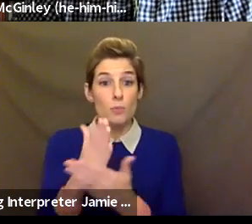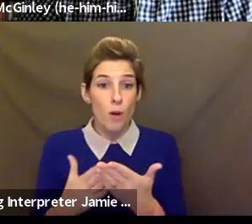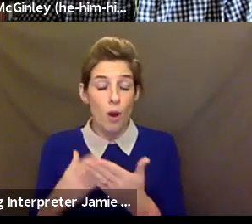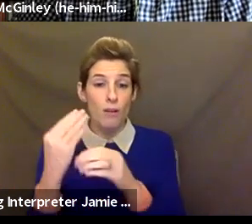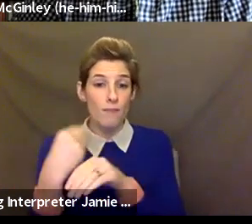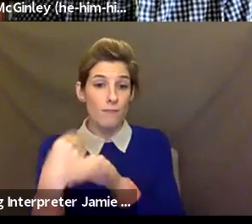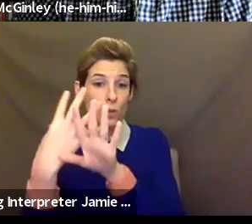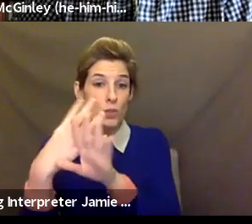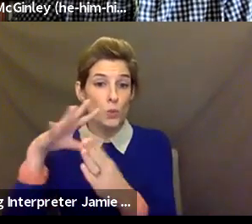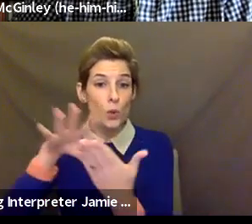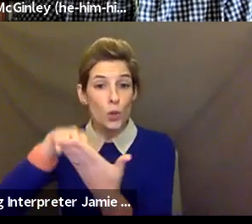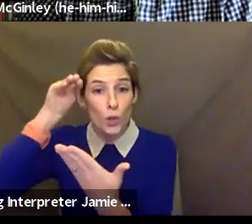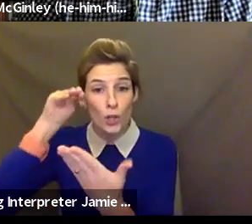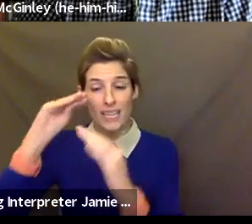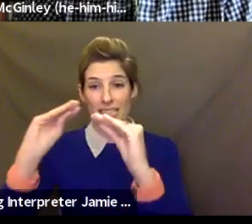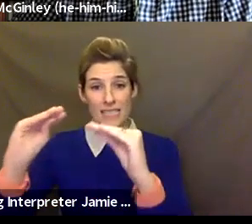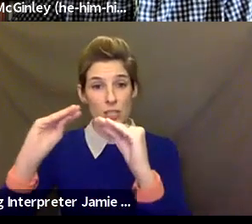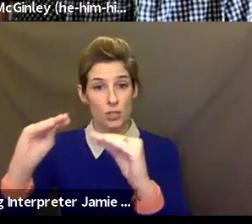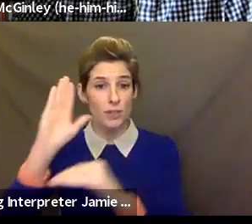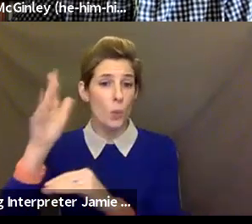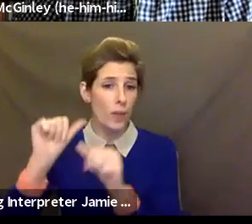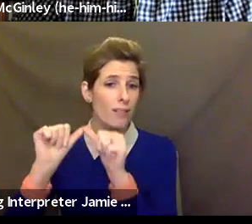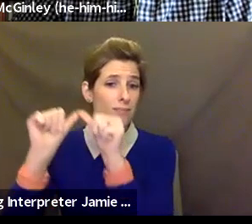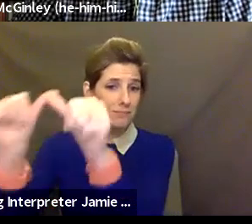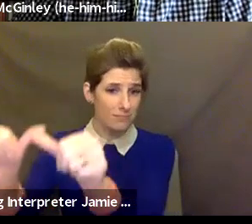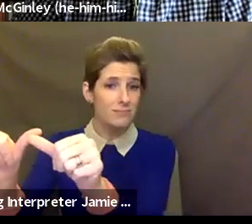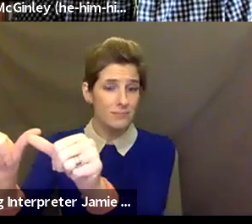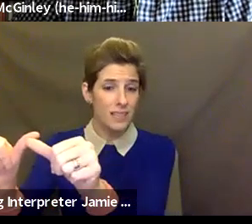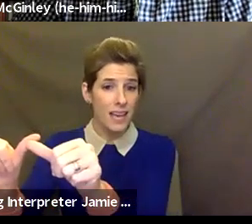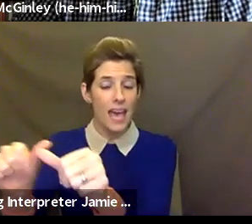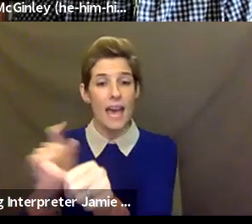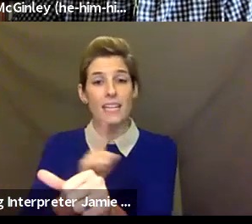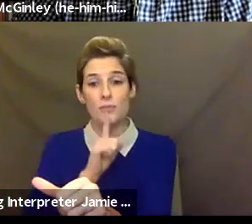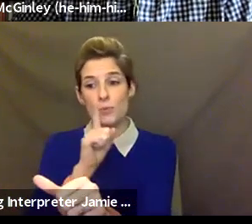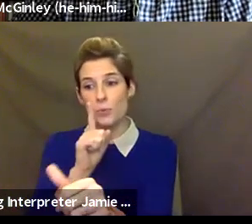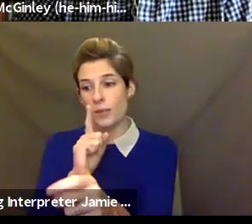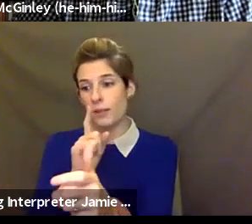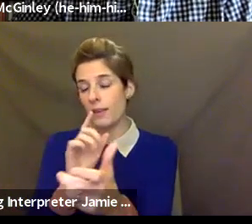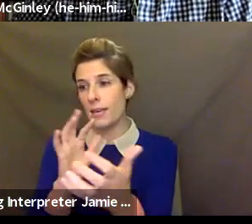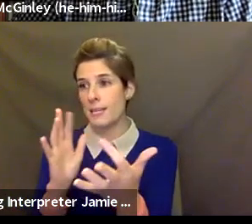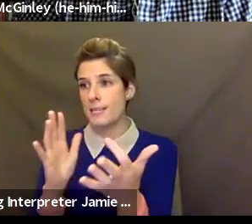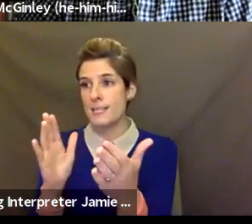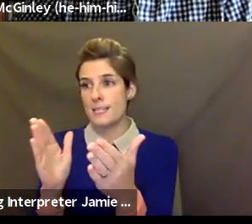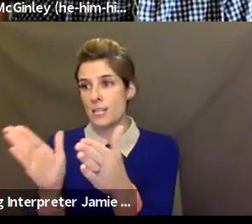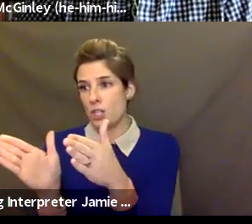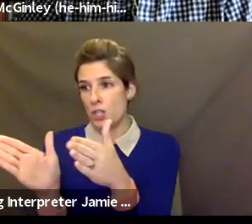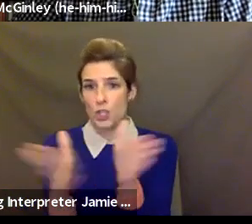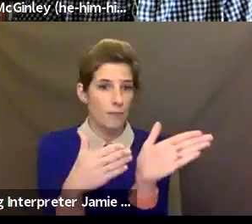stay. And it's kind of moved the dial of even, like, the online